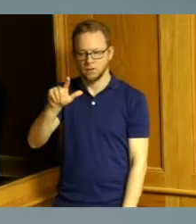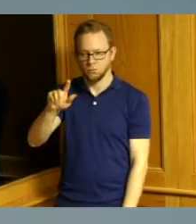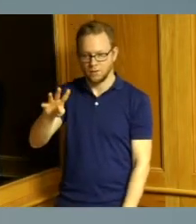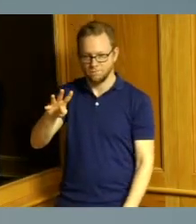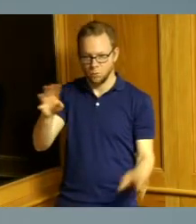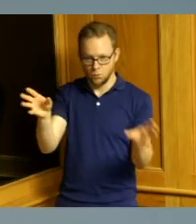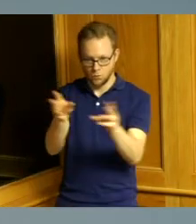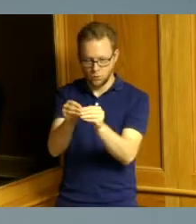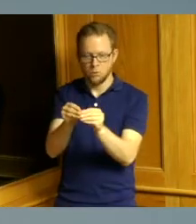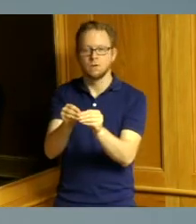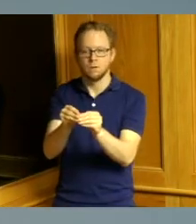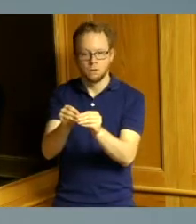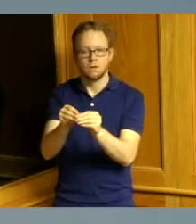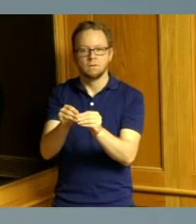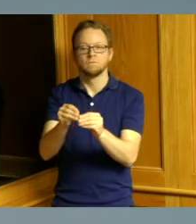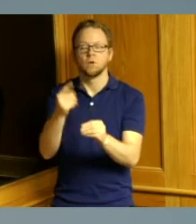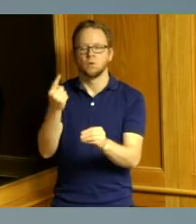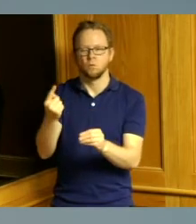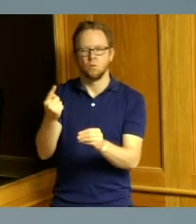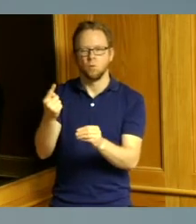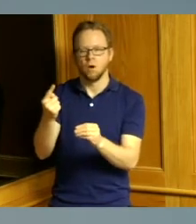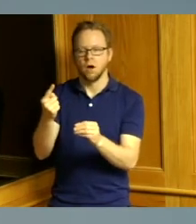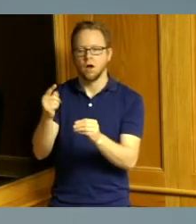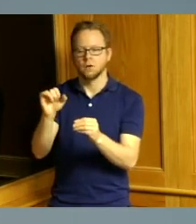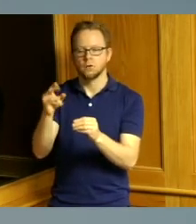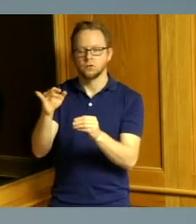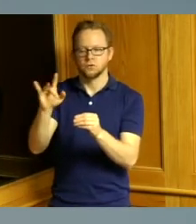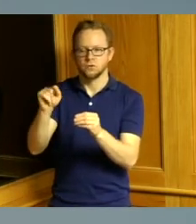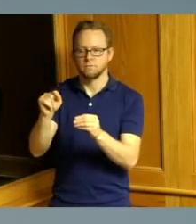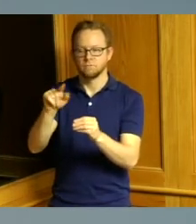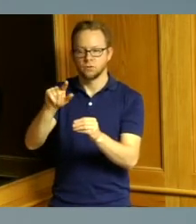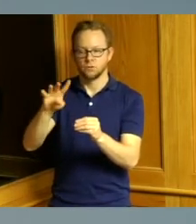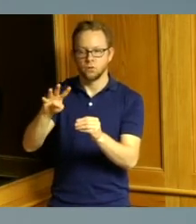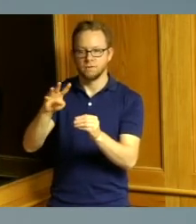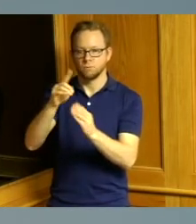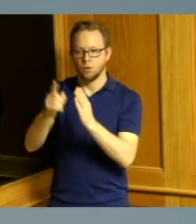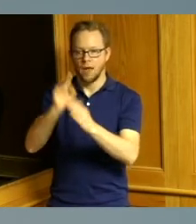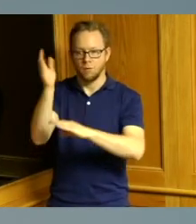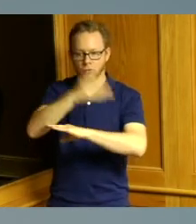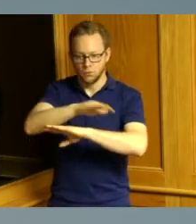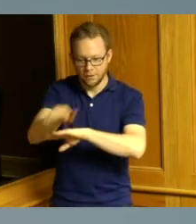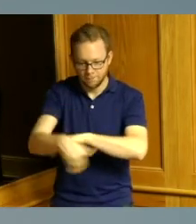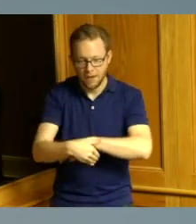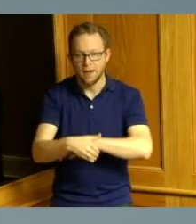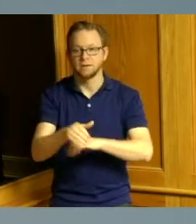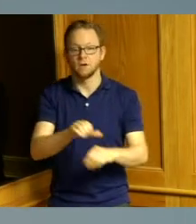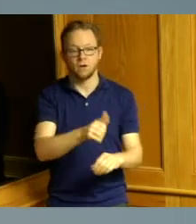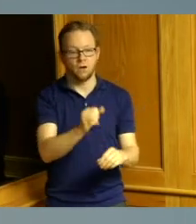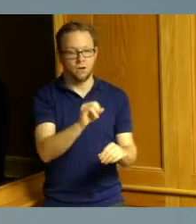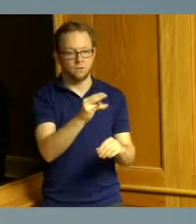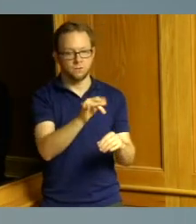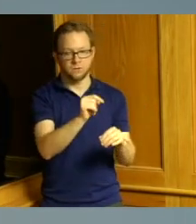one 24-hour shift and one 12-hour shift seven days a week the contract is broken up over three years